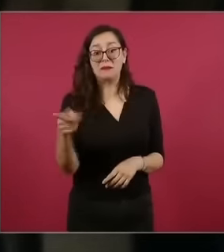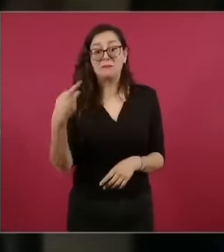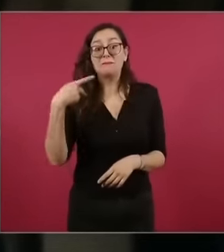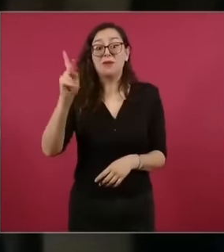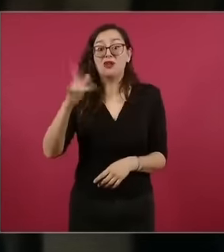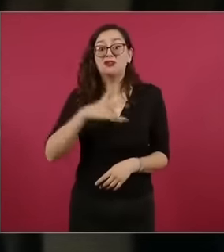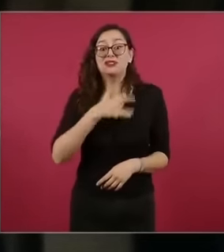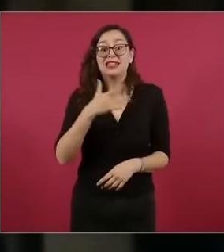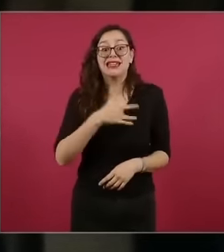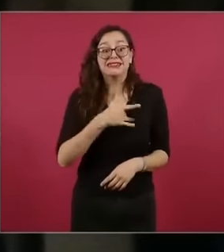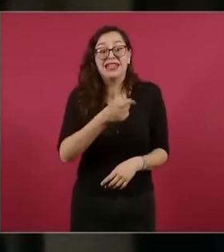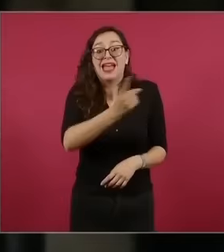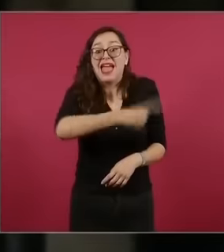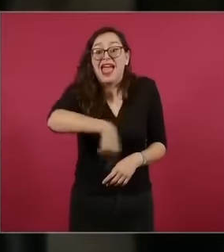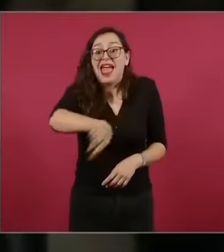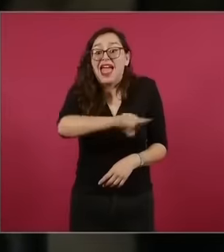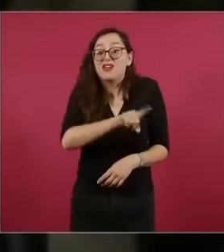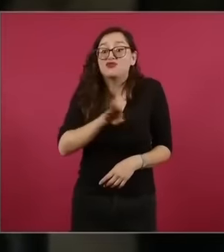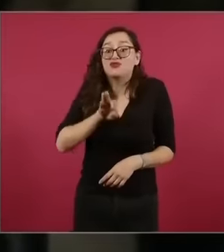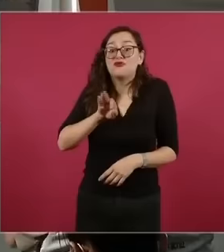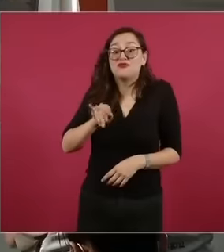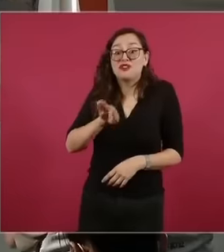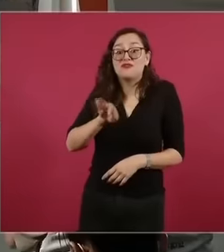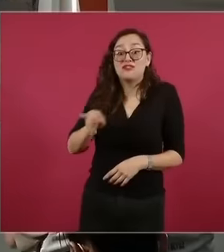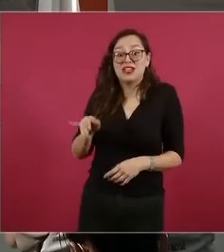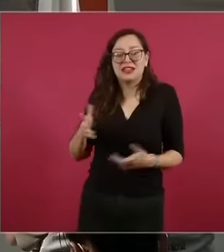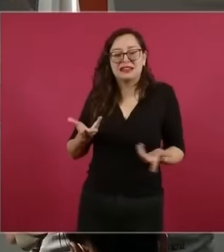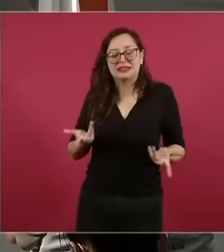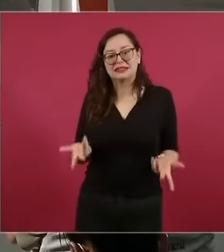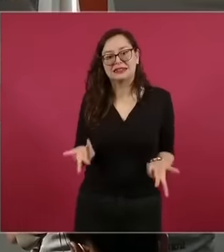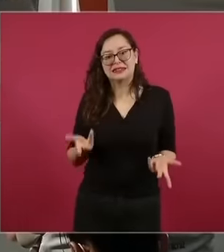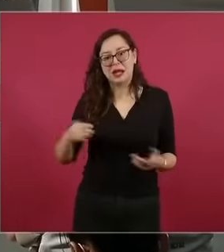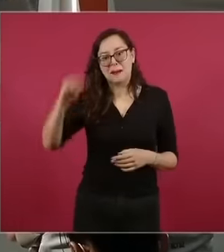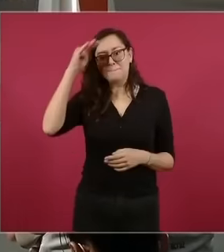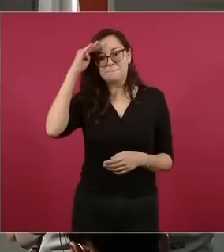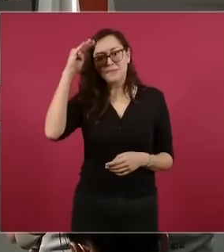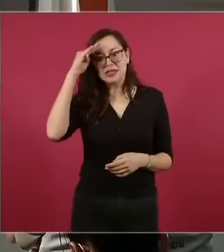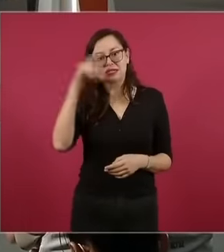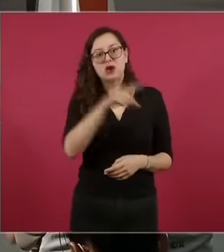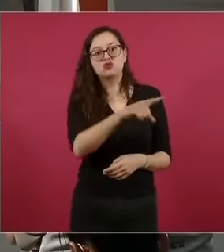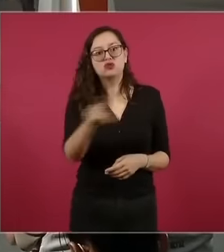and bought this speech very good people who think that you hate aspirations hate